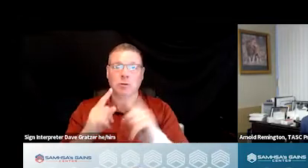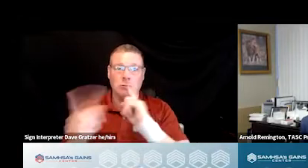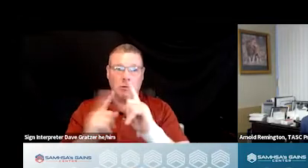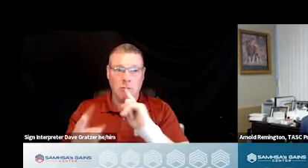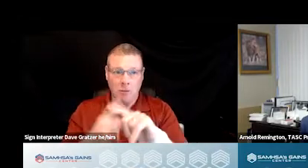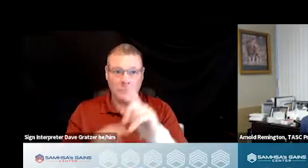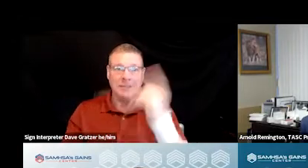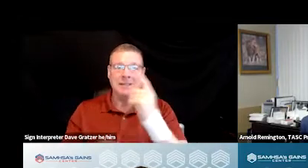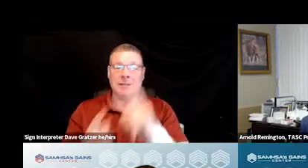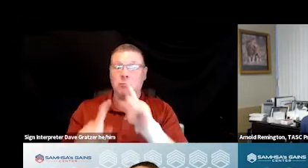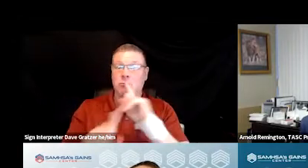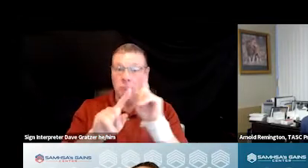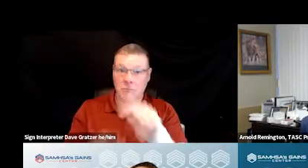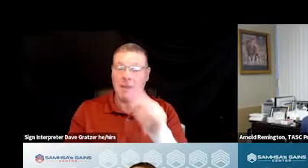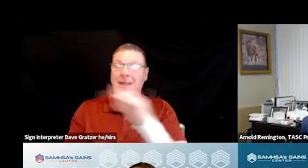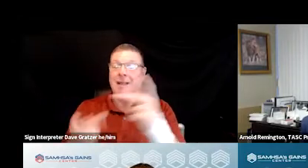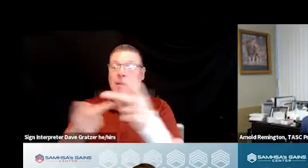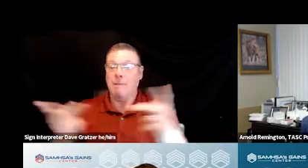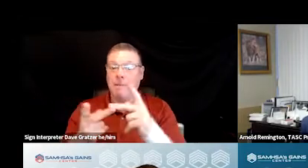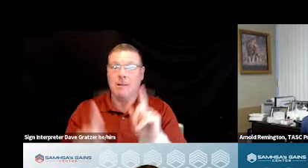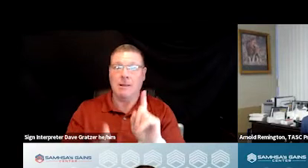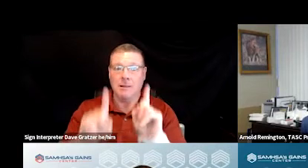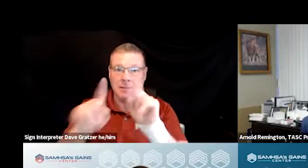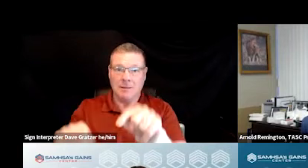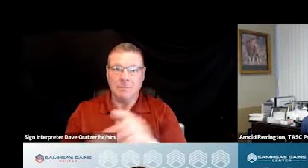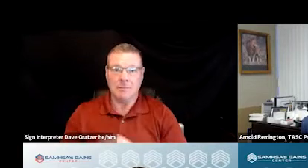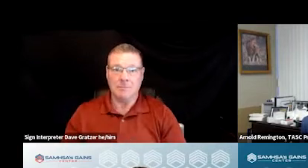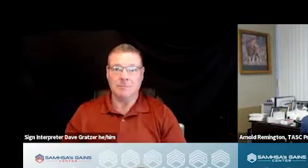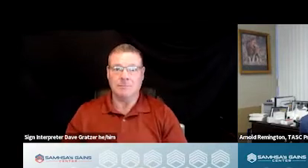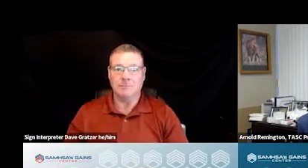"Someone to Respond" and some, "and a Place to Go,"